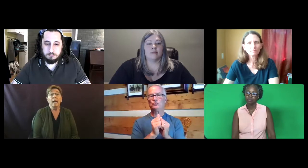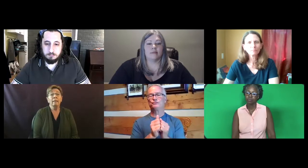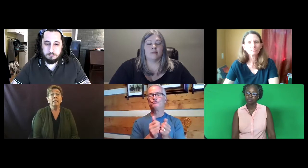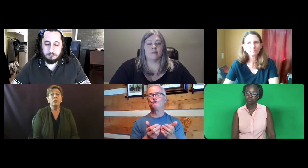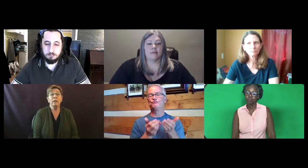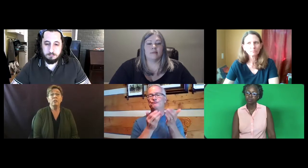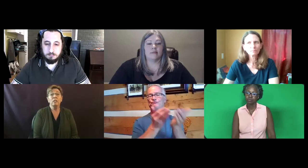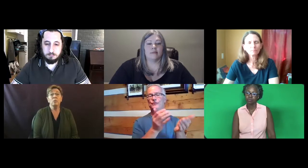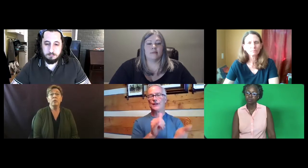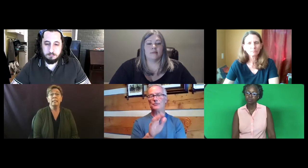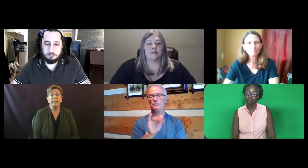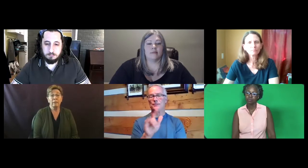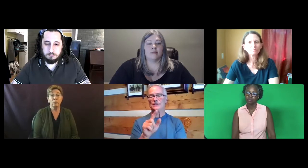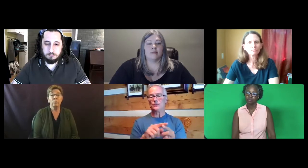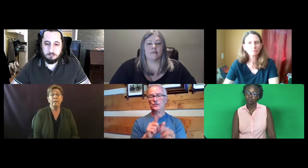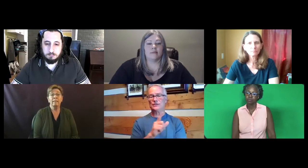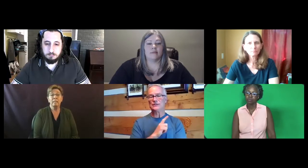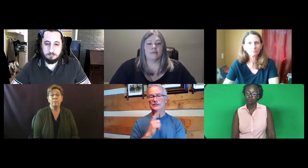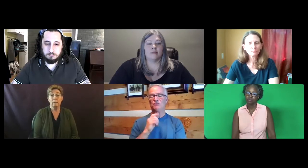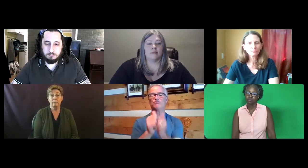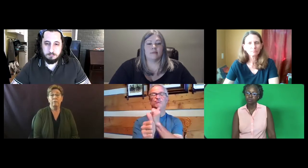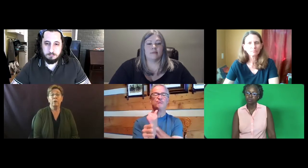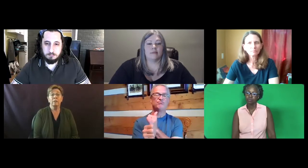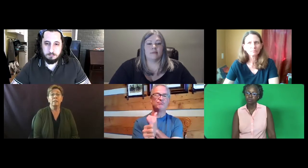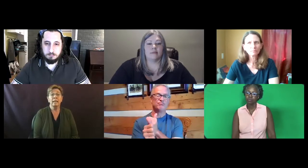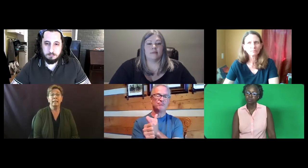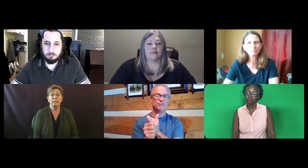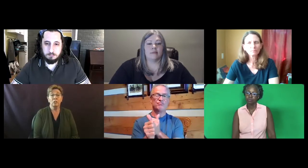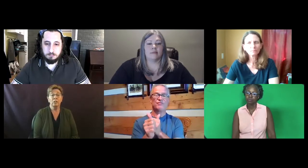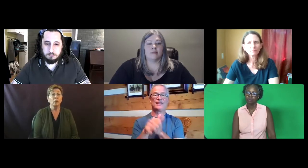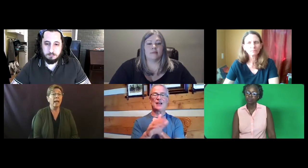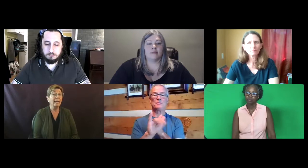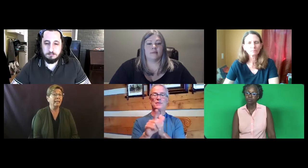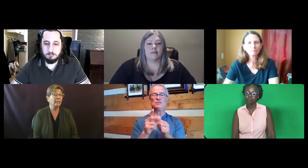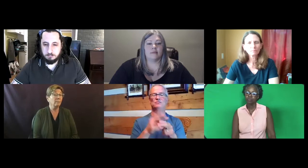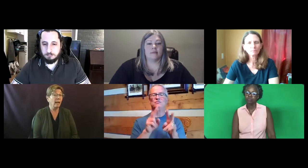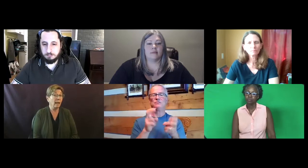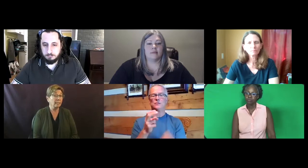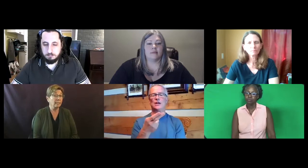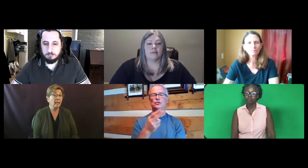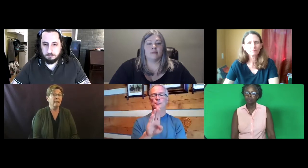And these two agencies worked together to bring this bill before the State legislature. And it passed.